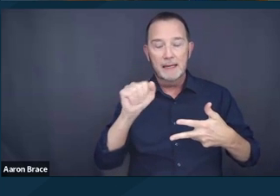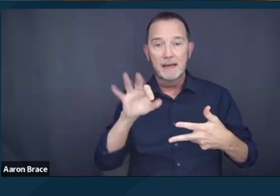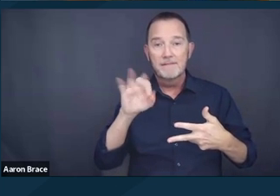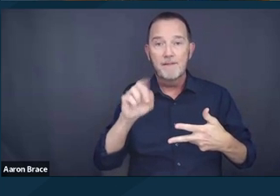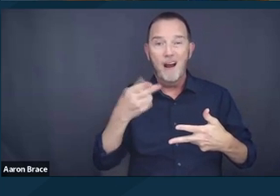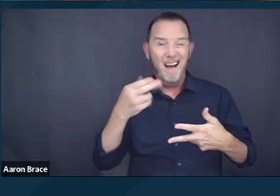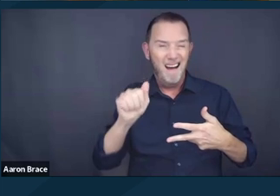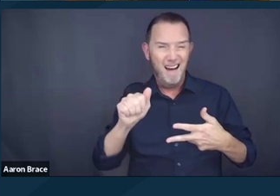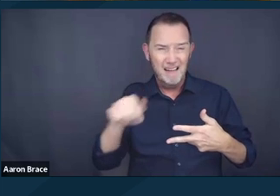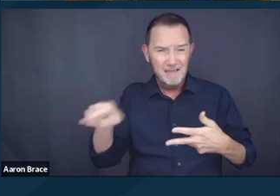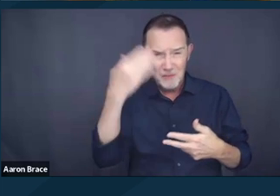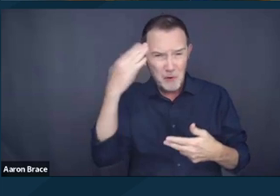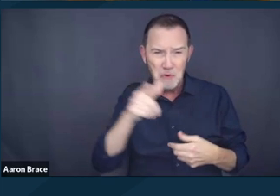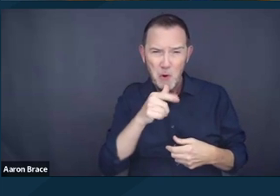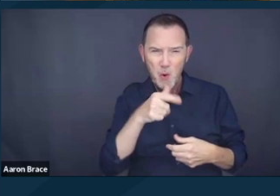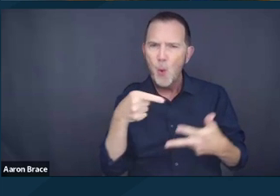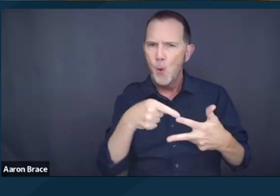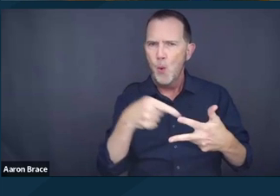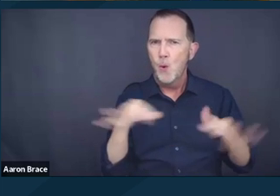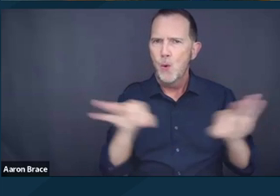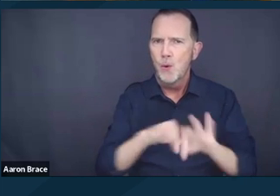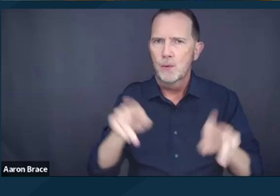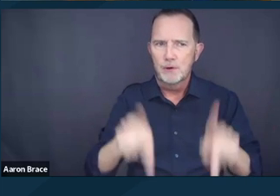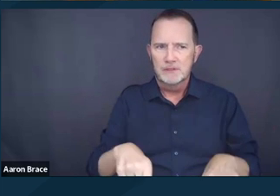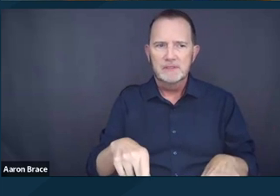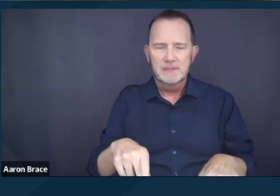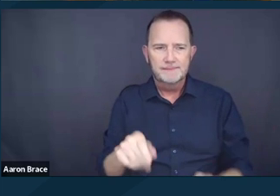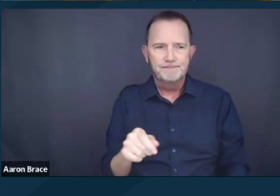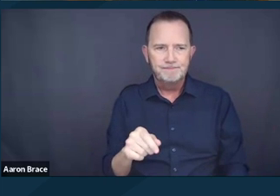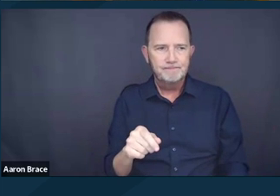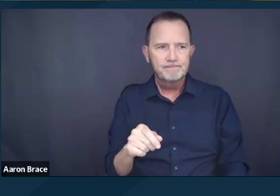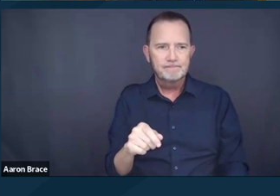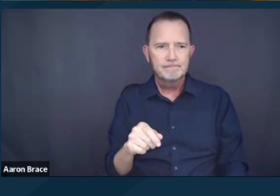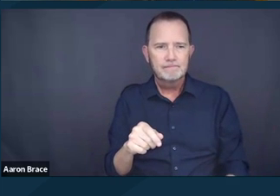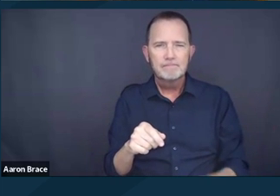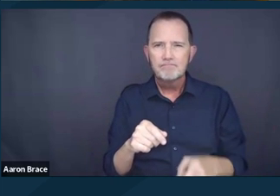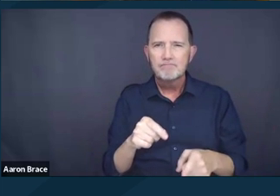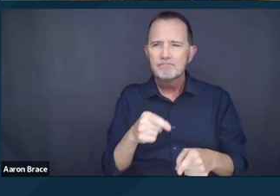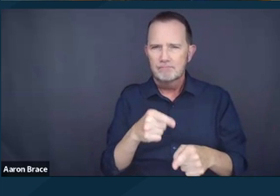but I highly encourage you to know just in terms of her role in leadership